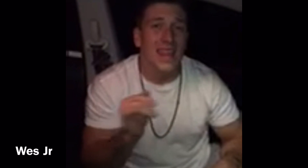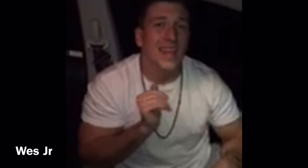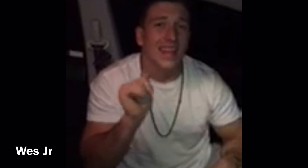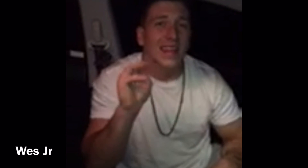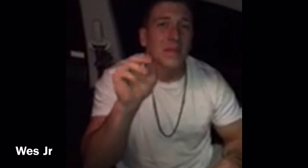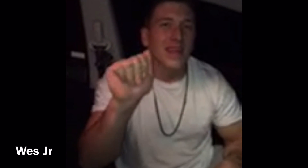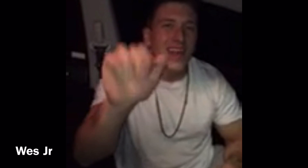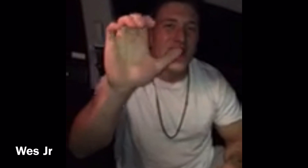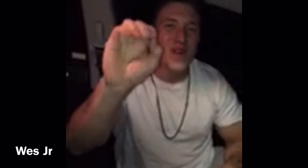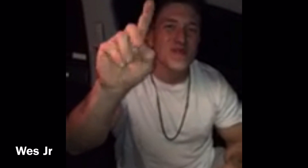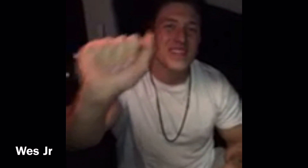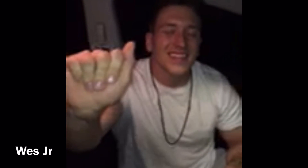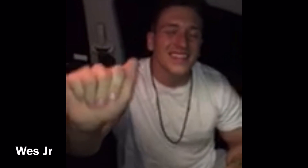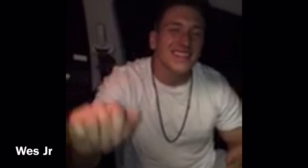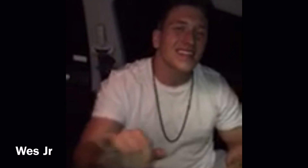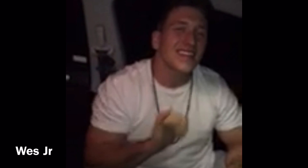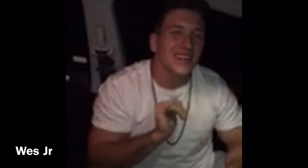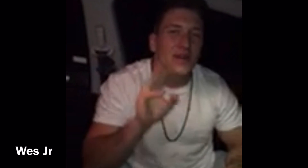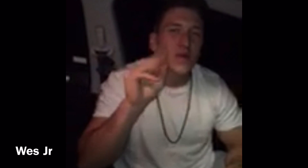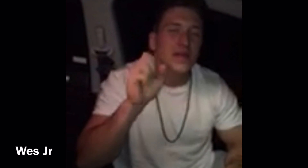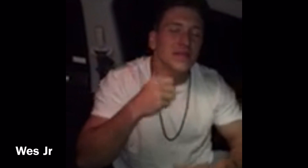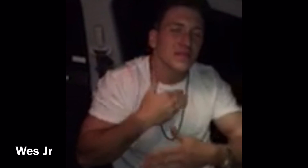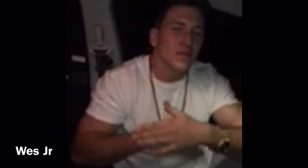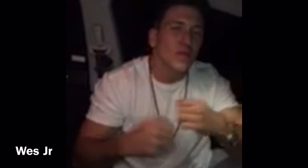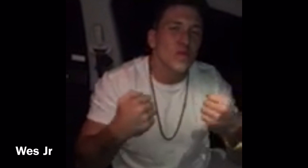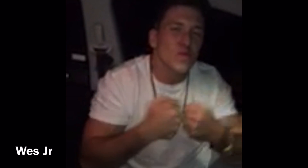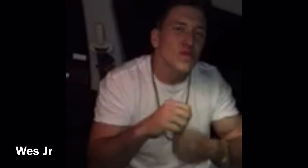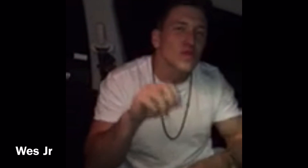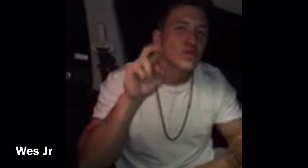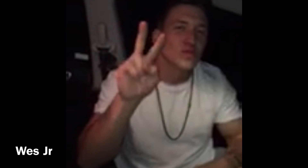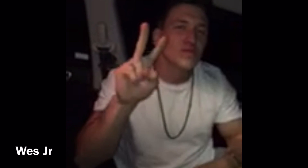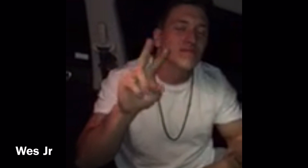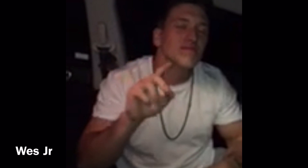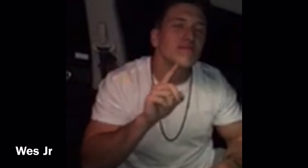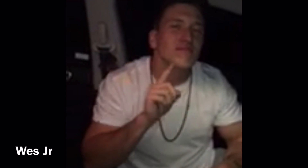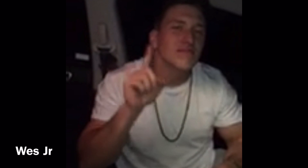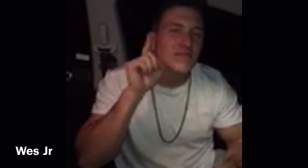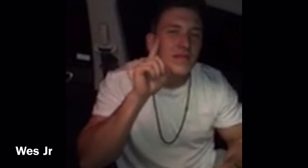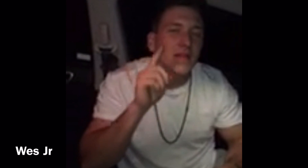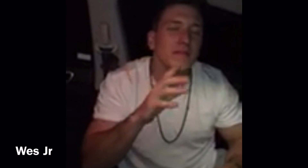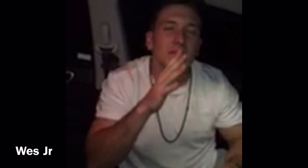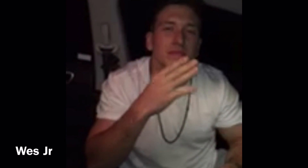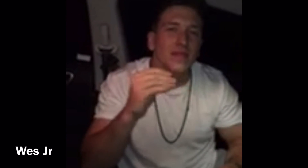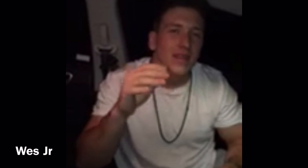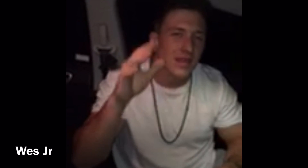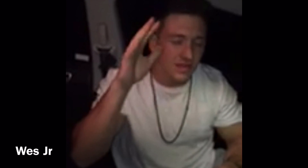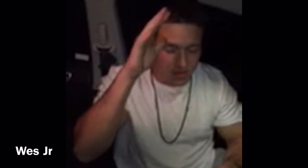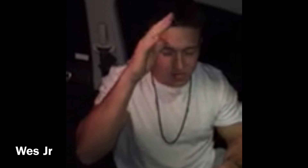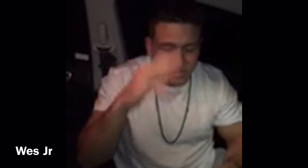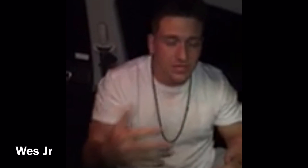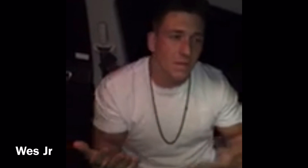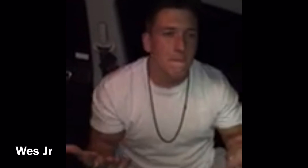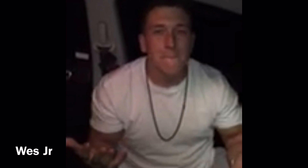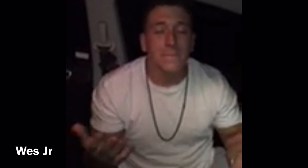It's because I am a CODA! I was born with two Deaf parents.